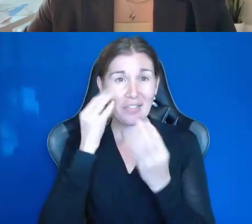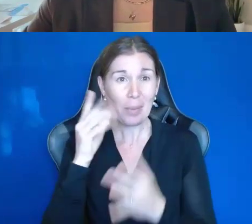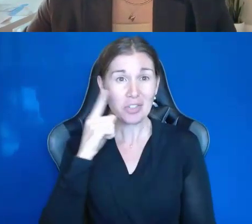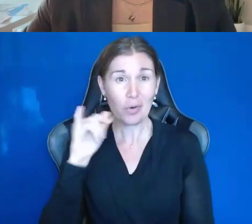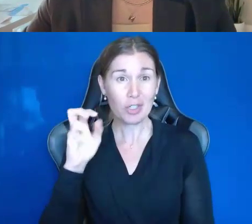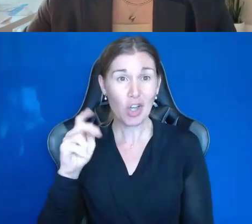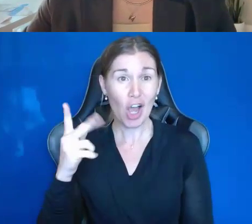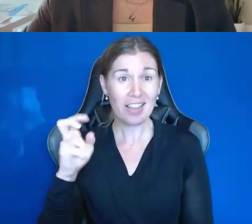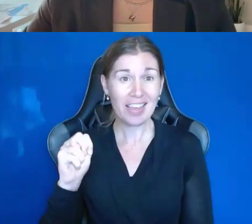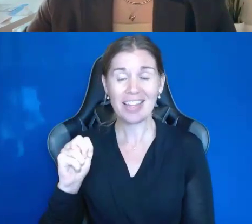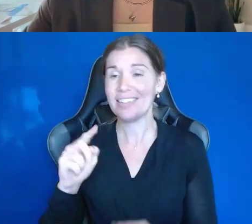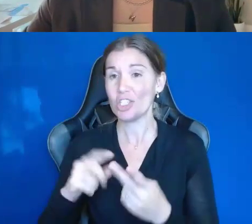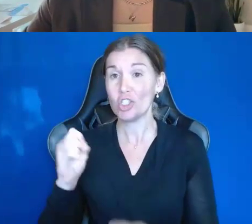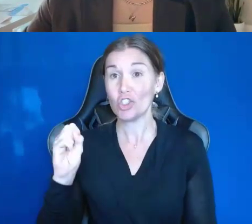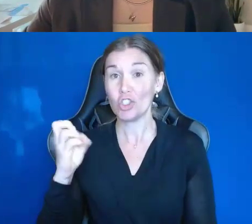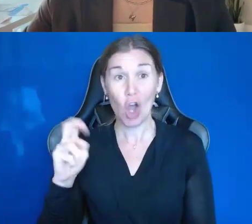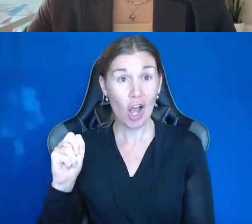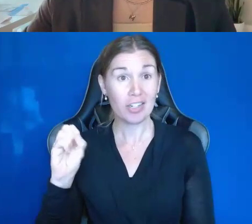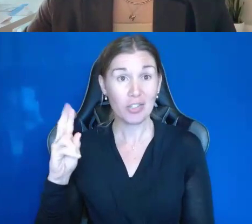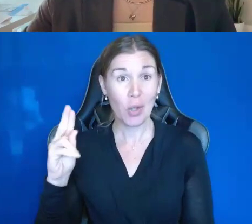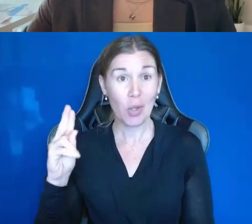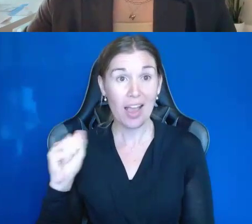and Sonia, and Michael and Sheila.